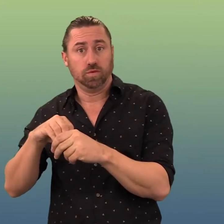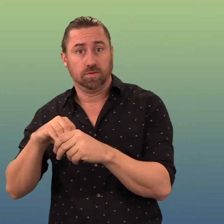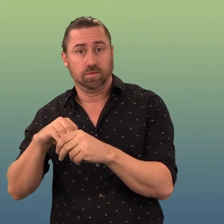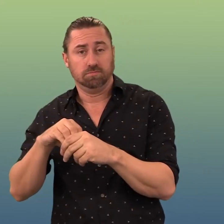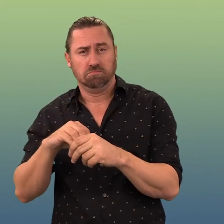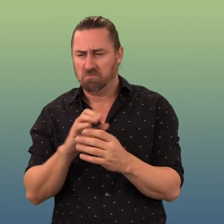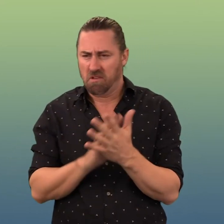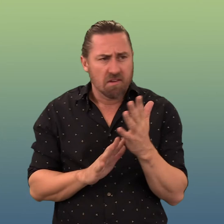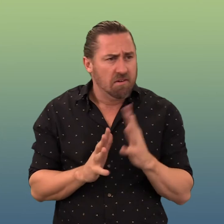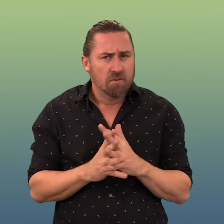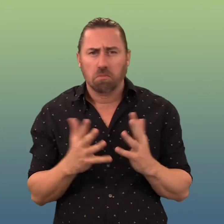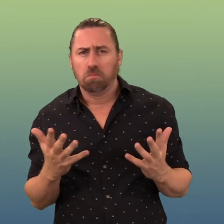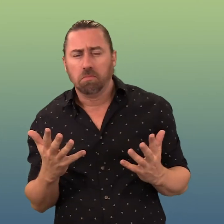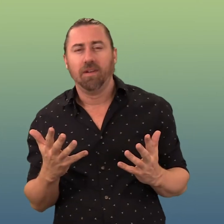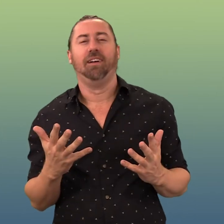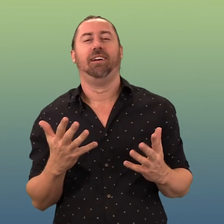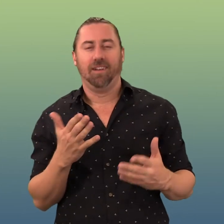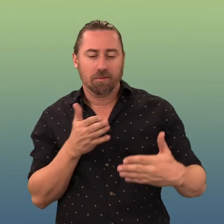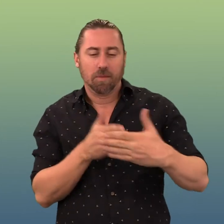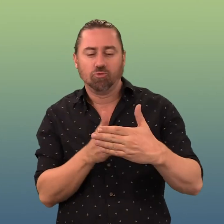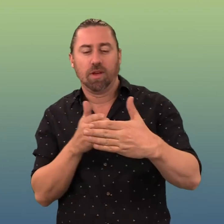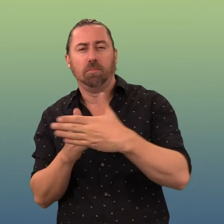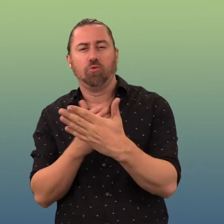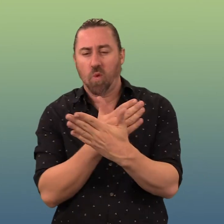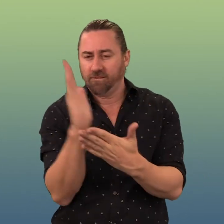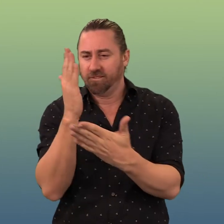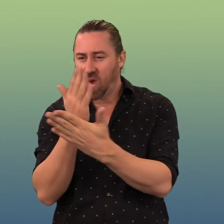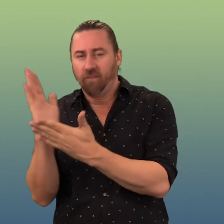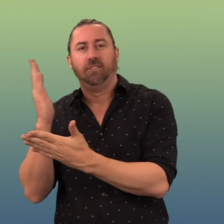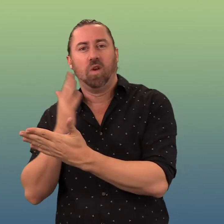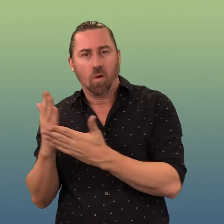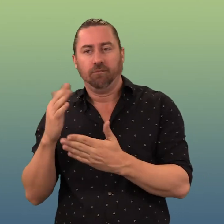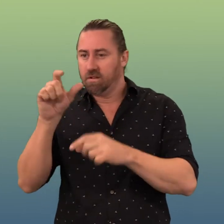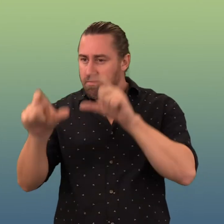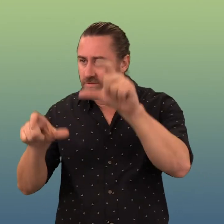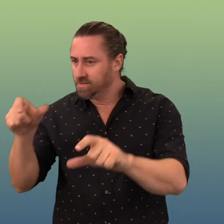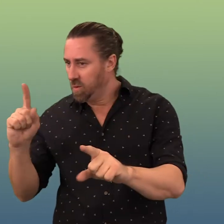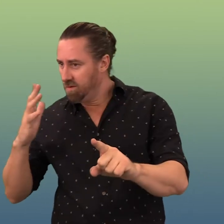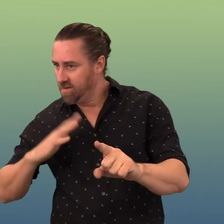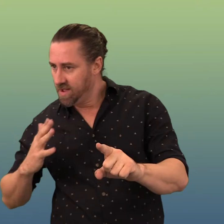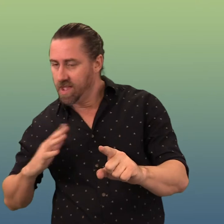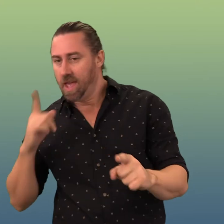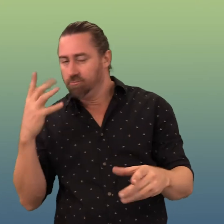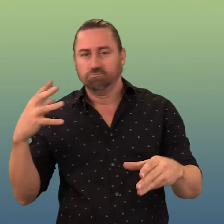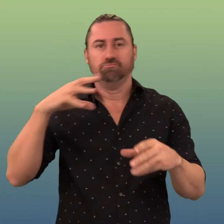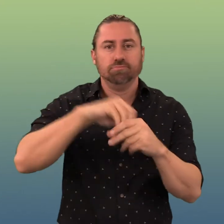We commit to lead in accessibility and inclusion by prioritising transport services,